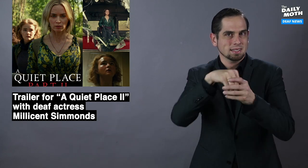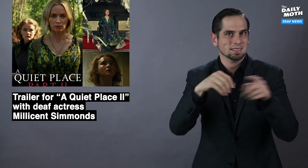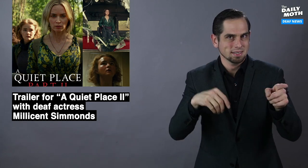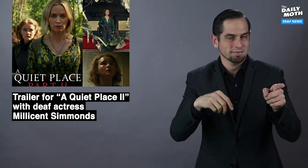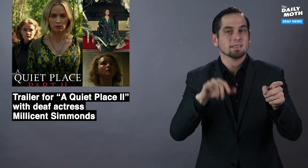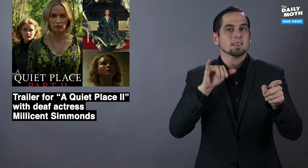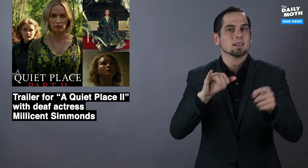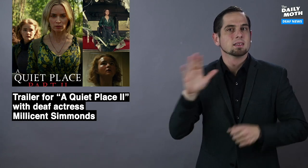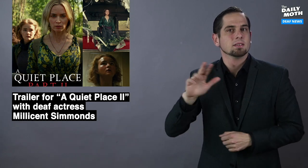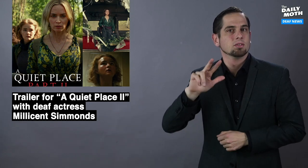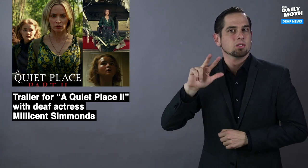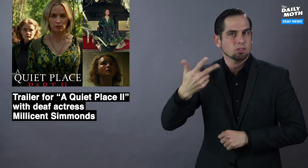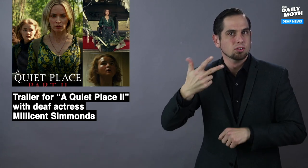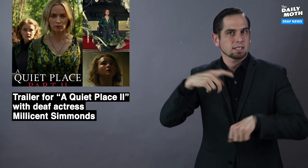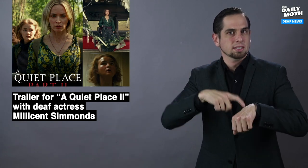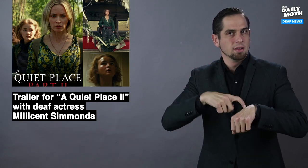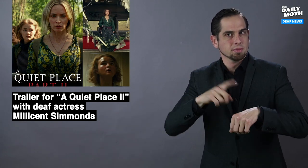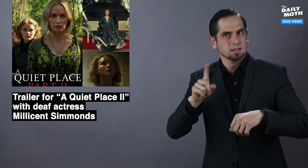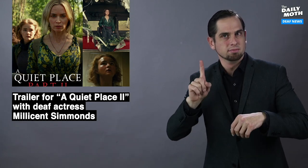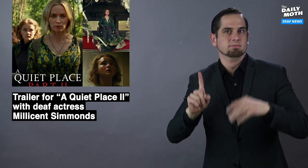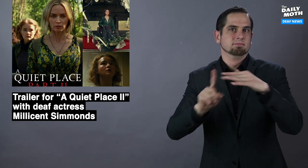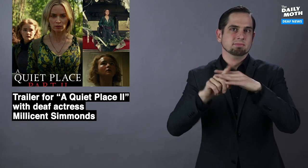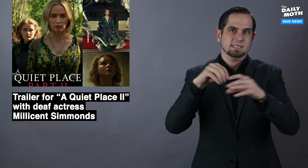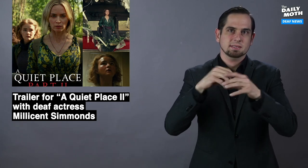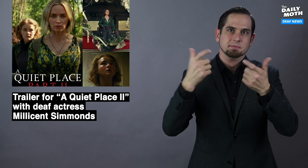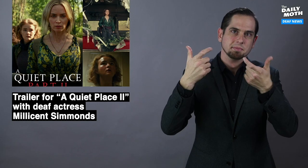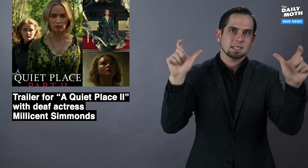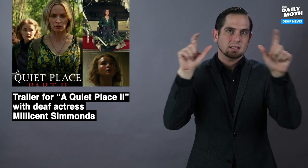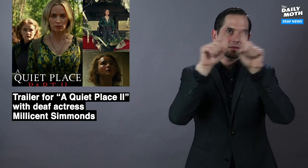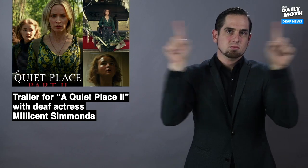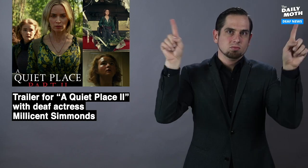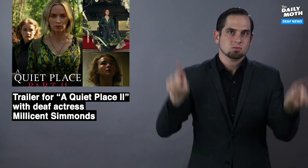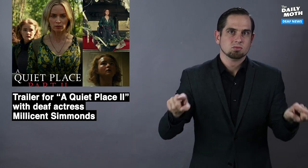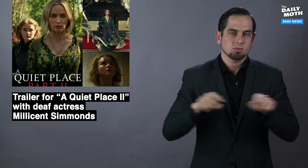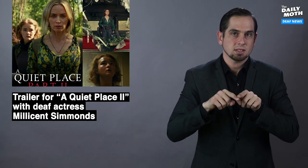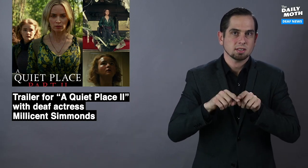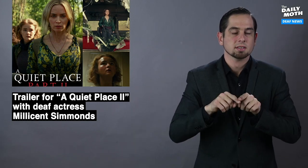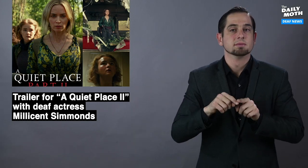is in it, which is the third time she has appeared on the big screen.